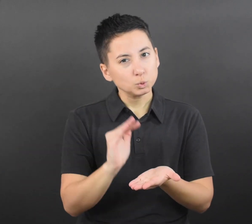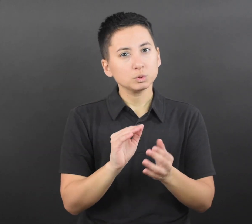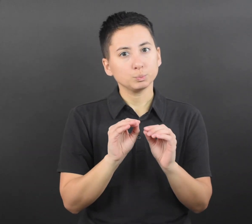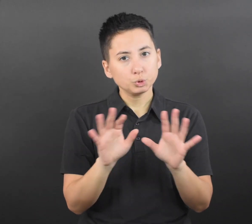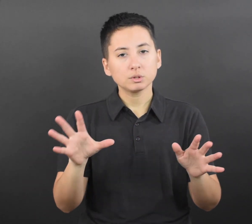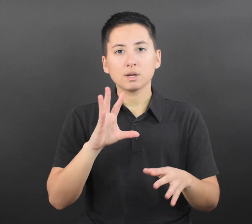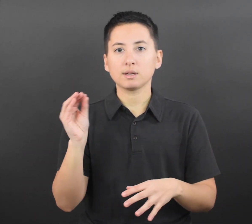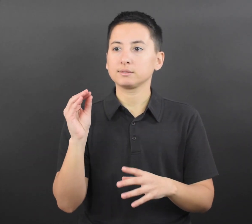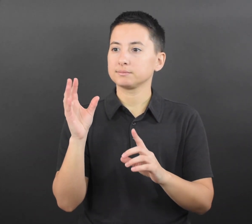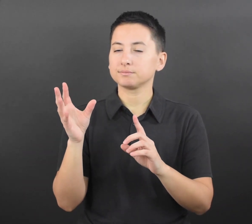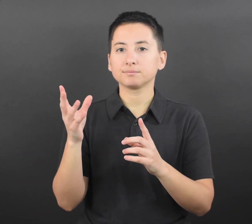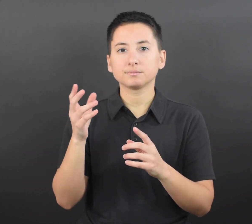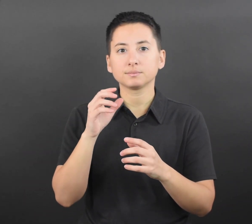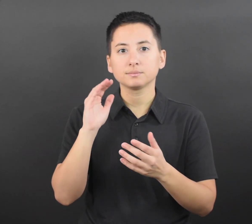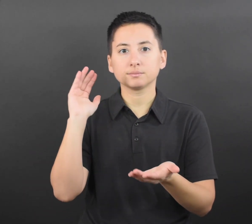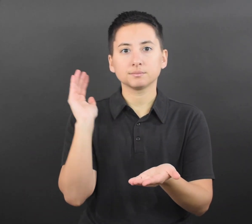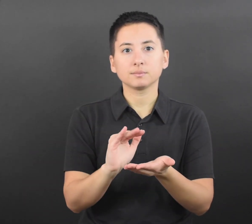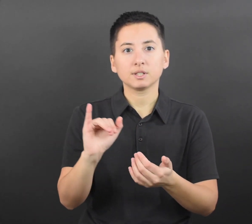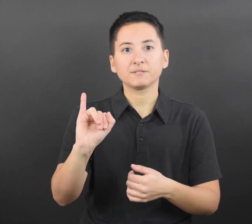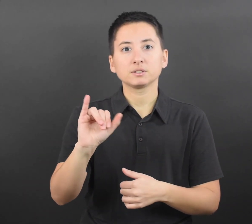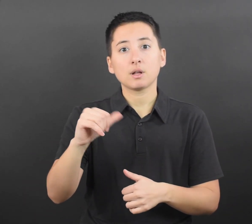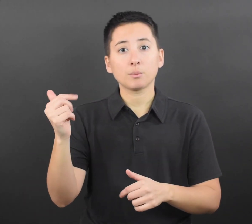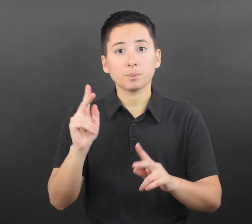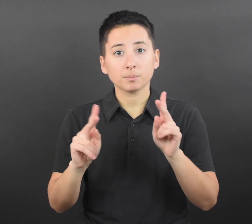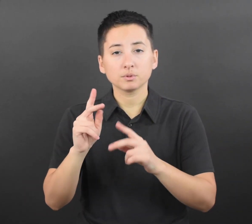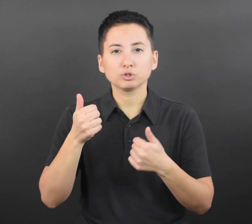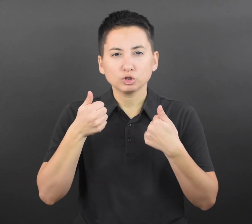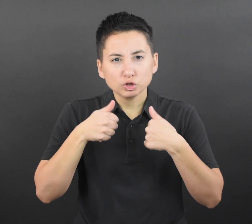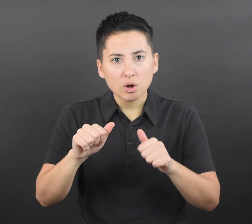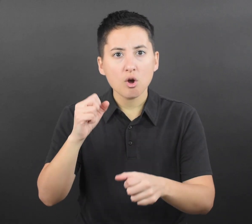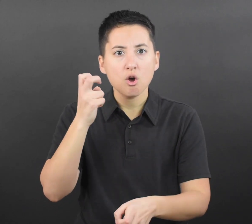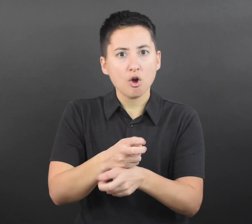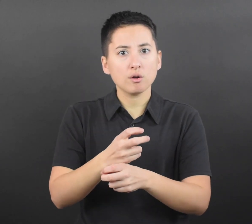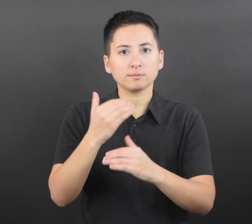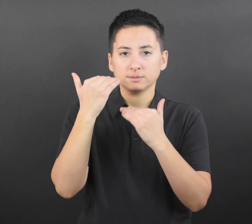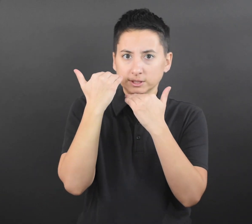with other people. To prevent other people from possibly getting COVID-19,